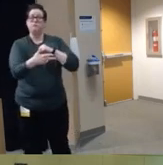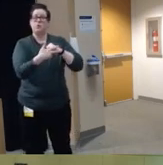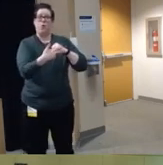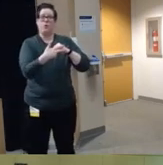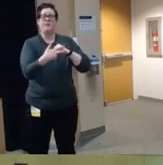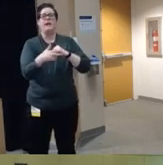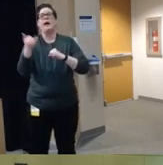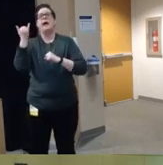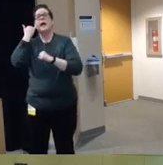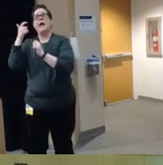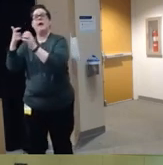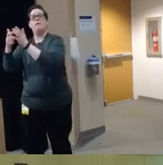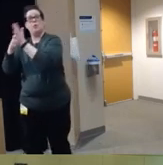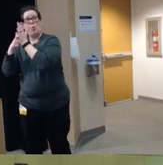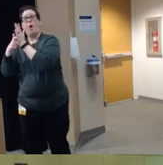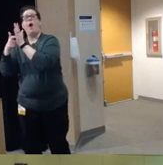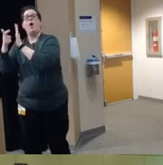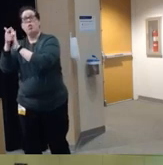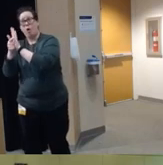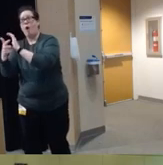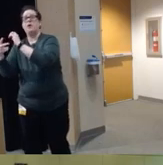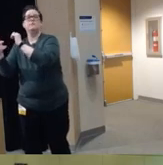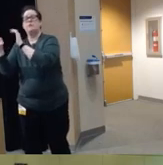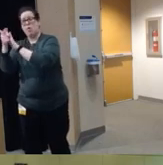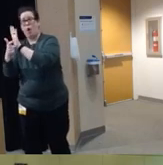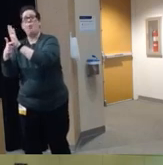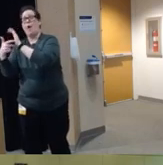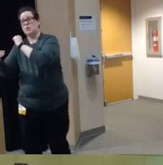and safe storage reduce unintentional firearm deaths among children but they also reduce deaths